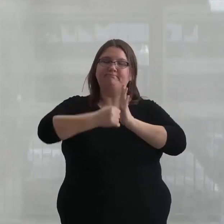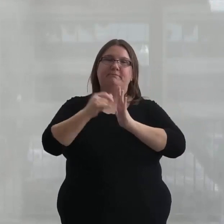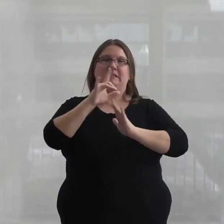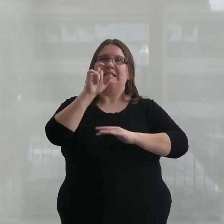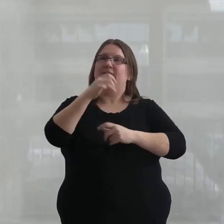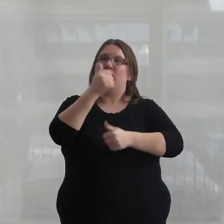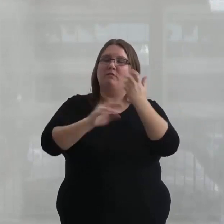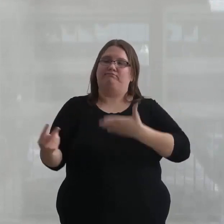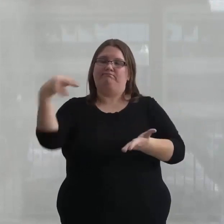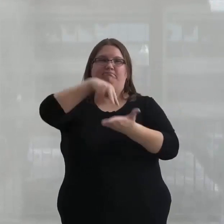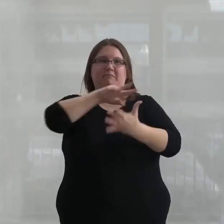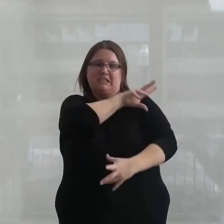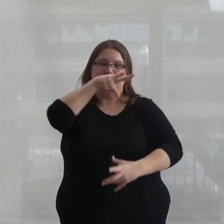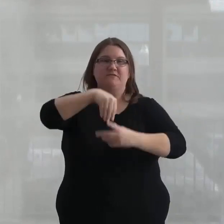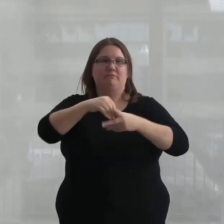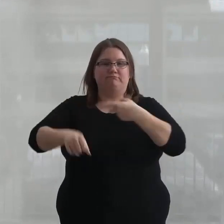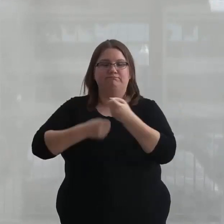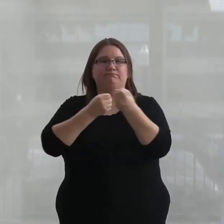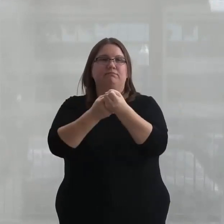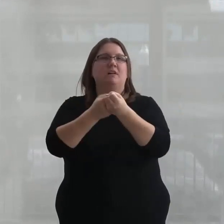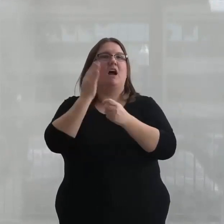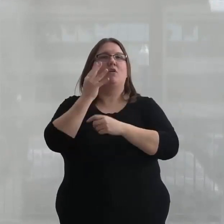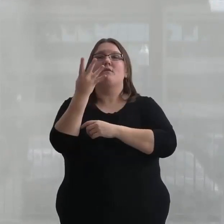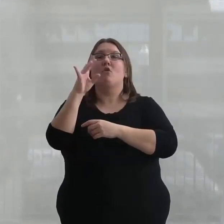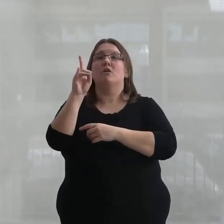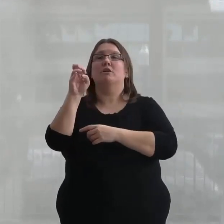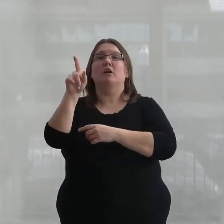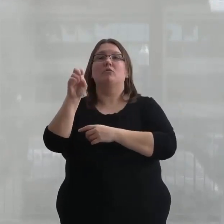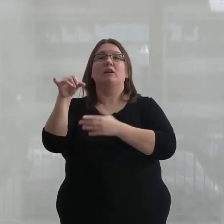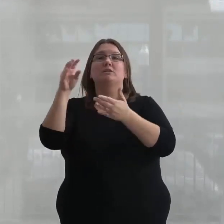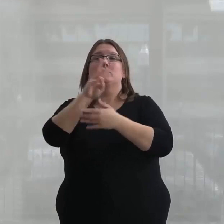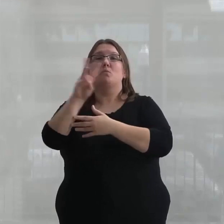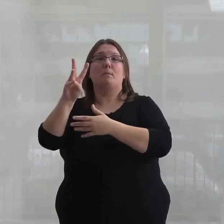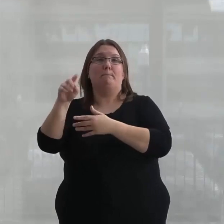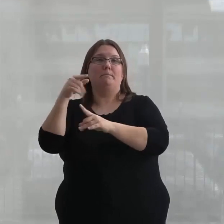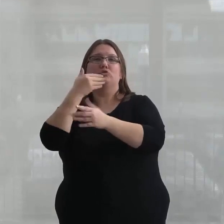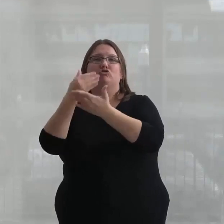and get involved. And I know that the Four Directions page is a great source for getting your information.